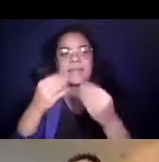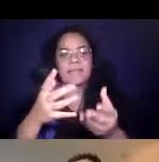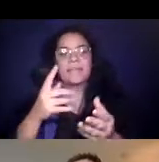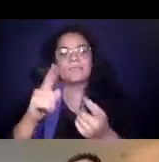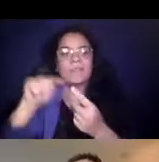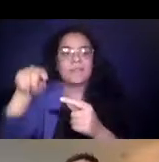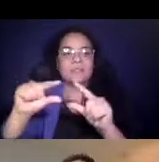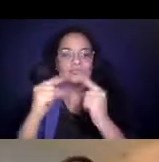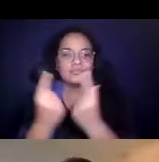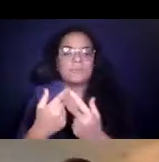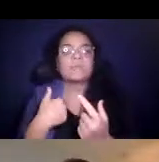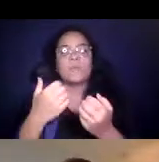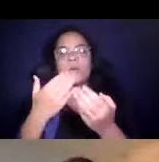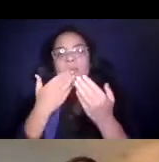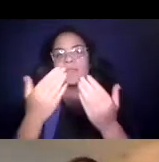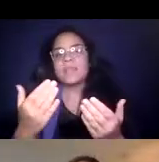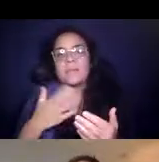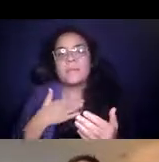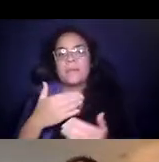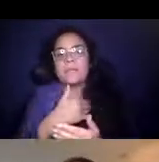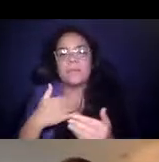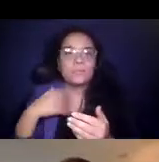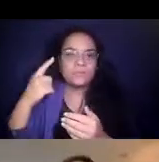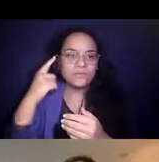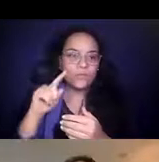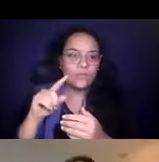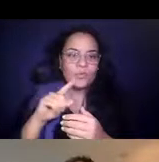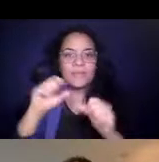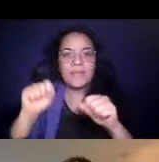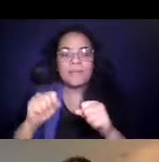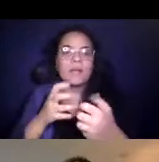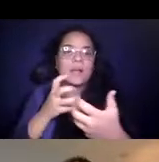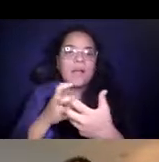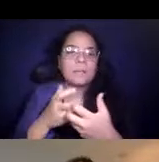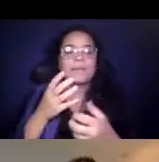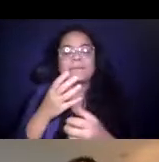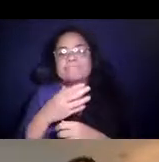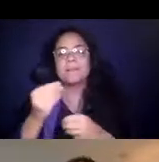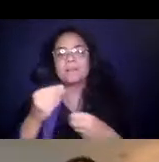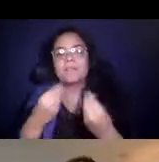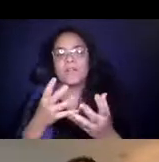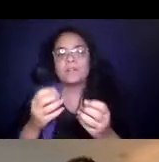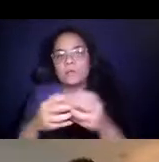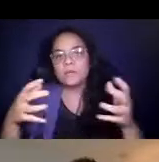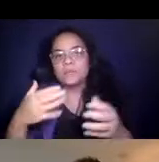14:18:37 group and I wanted to thank my members for being so accommodating and providing so much good data and examples.